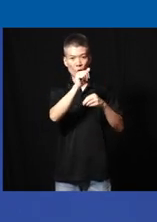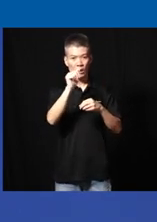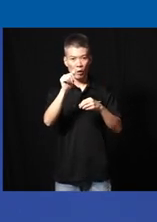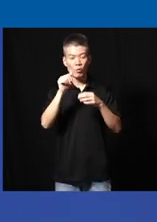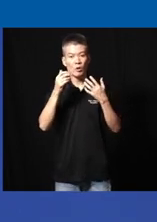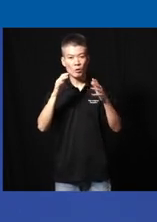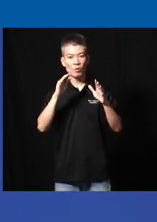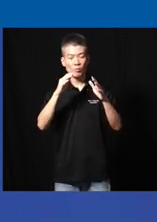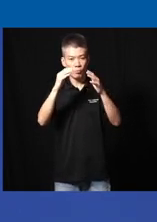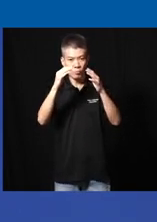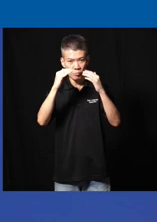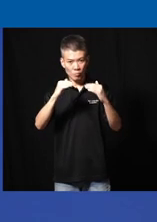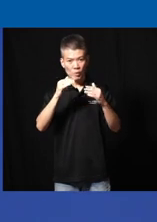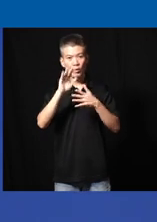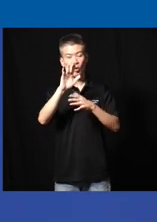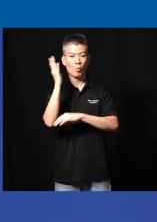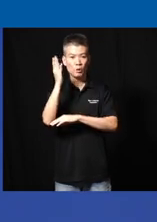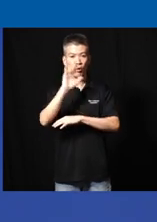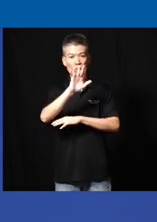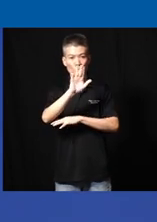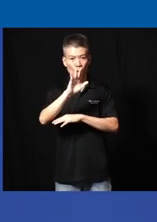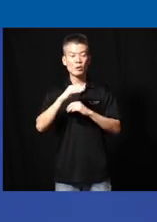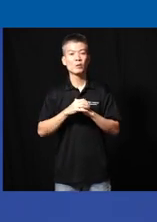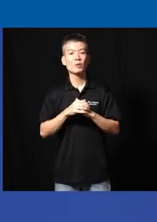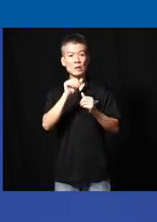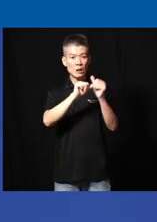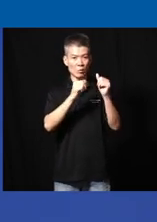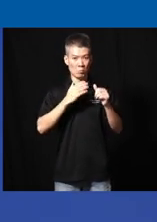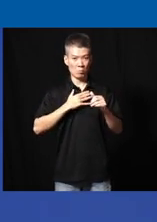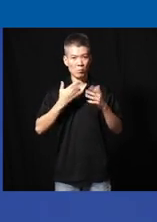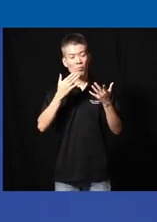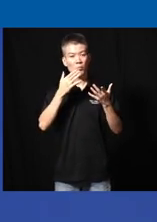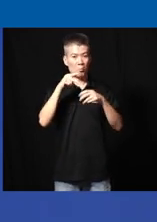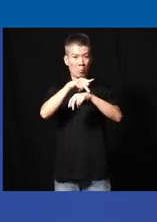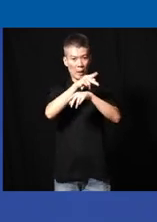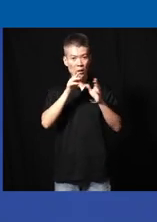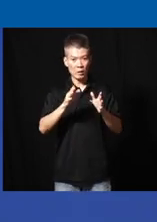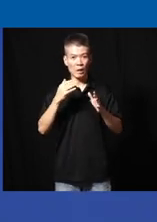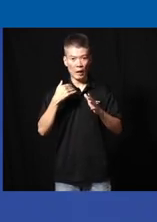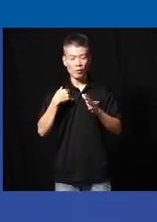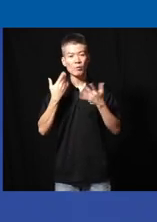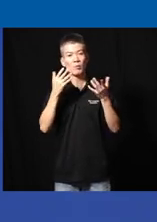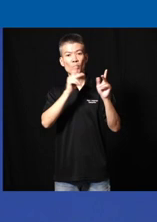then we follow up with a presentation of yours so each of my fellow panelists have prepared a small